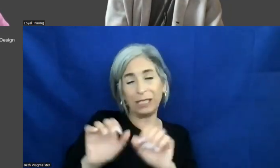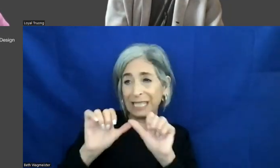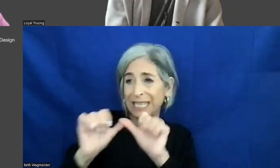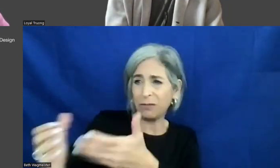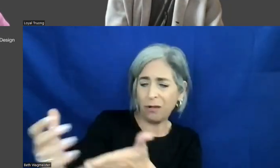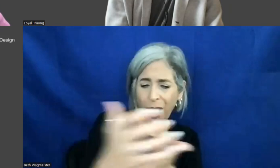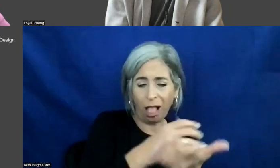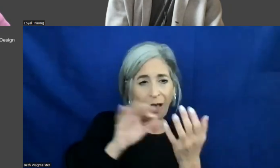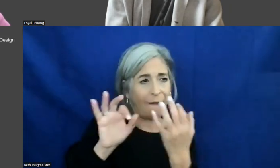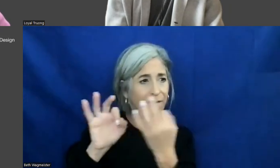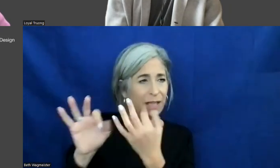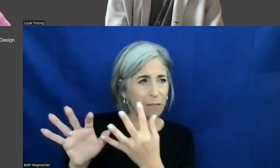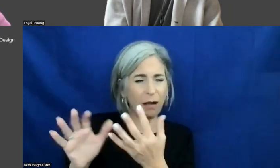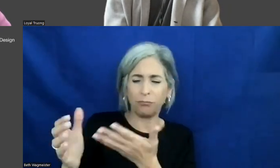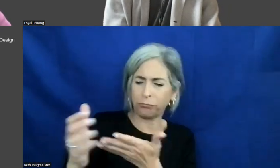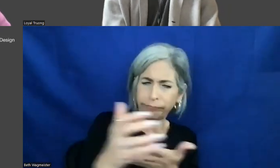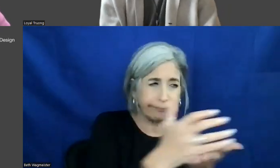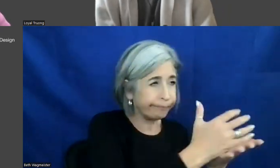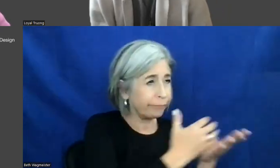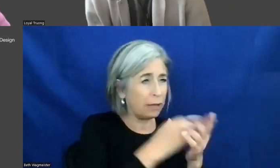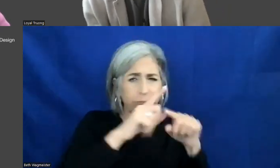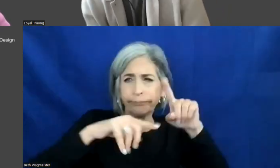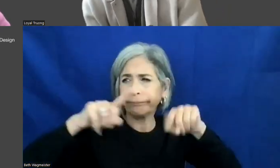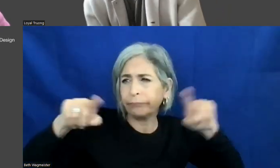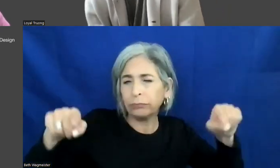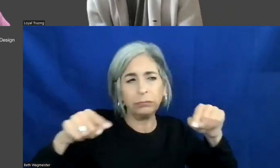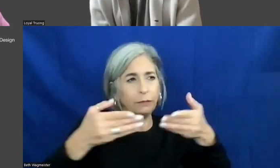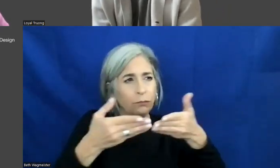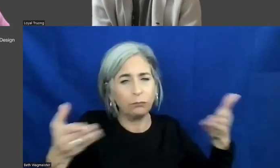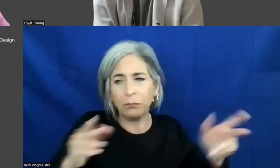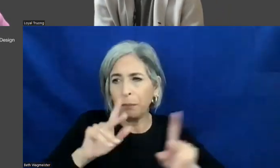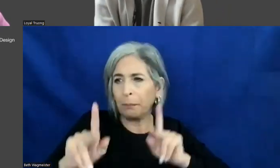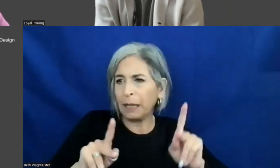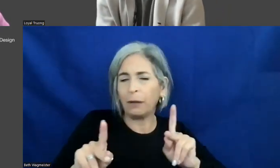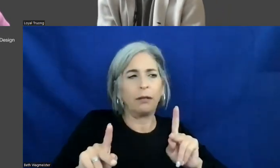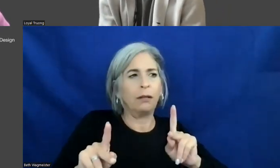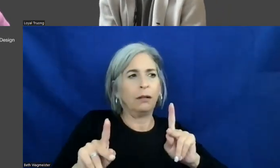to collect it from a variety of sources like we said at the beginning, and to keep